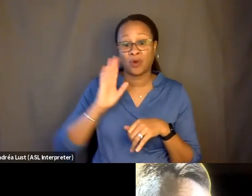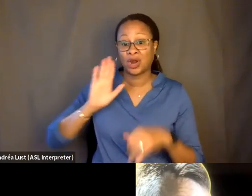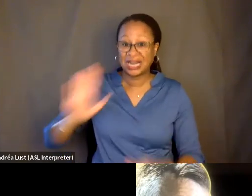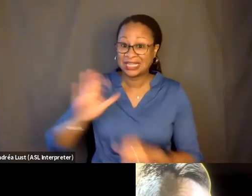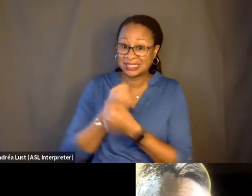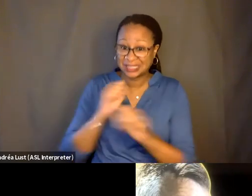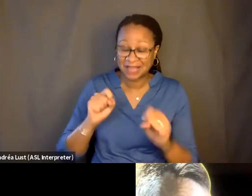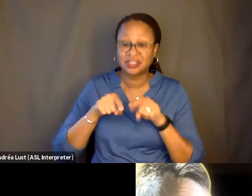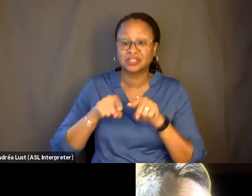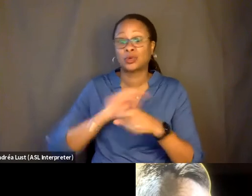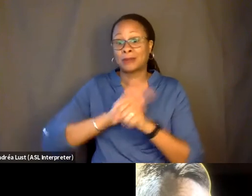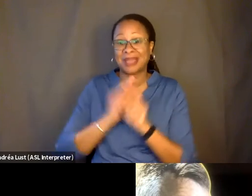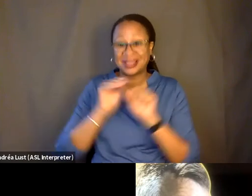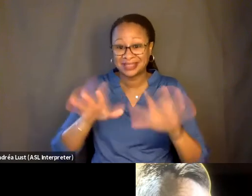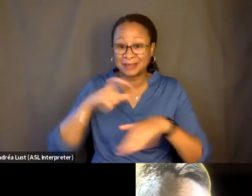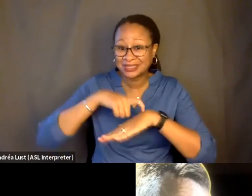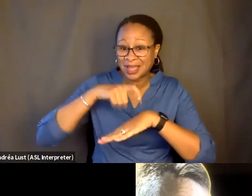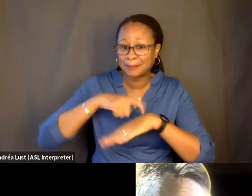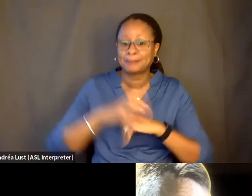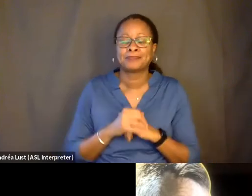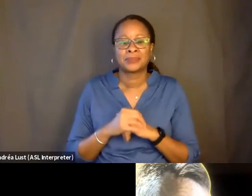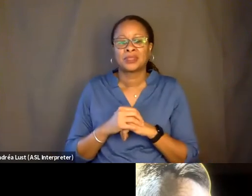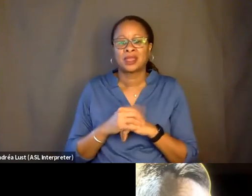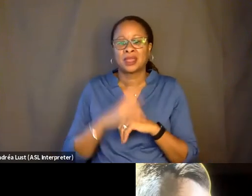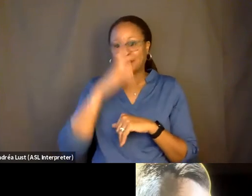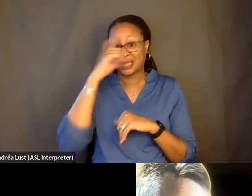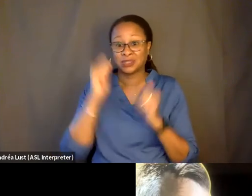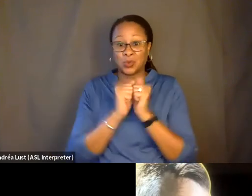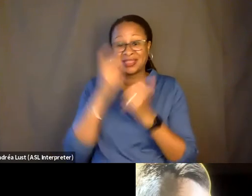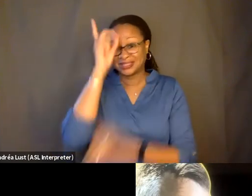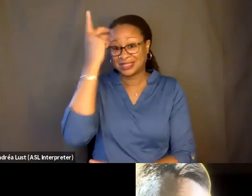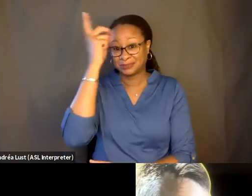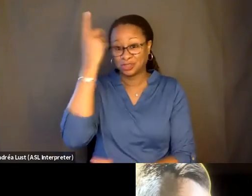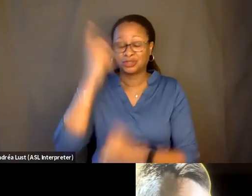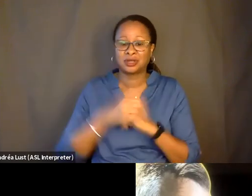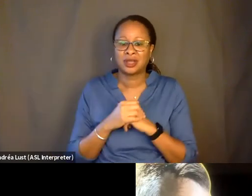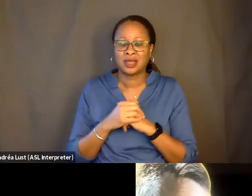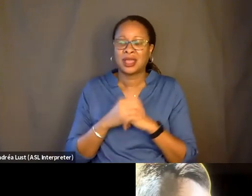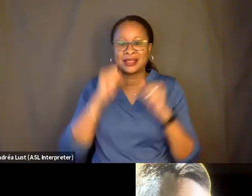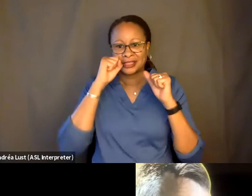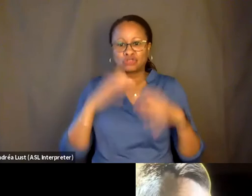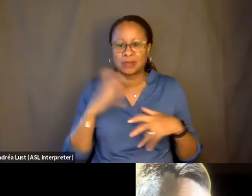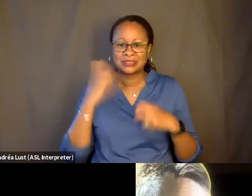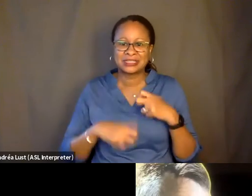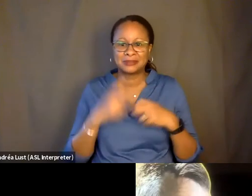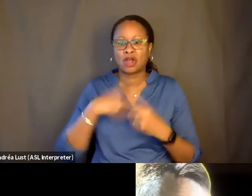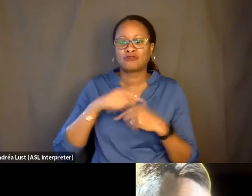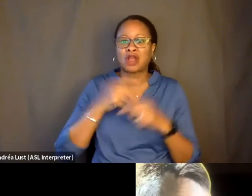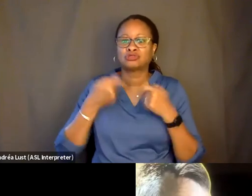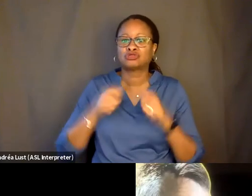during the pandemic time. Because with dementia there's, like, incredible difficulties around trying to manage him